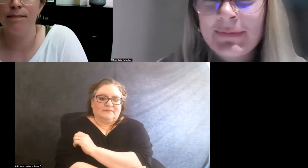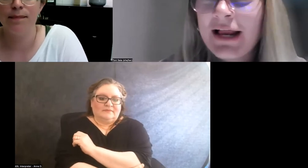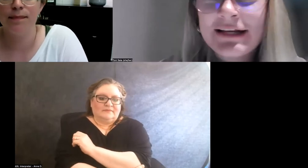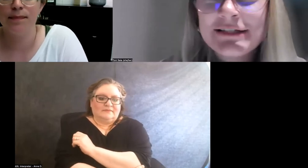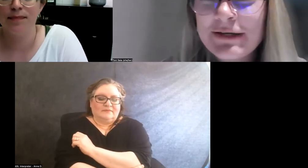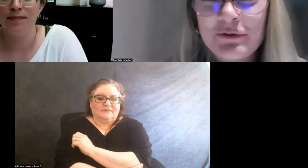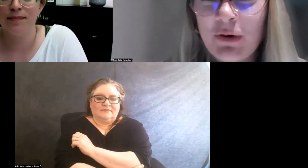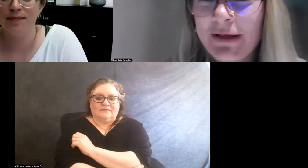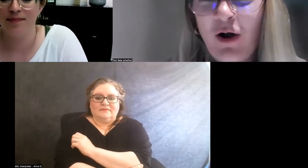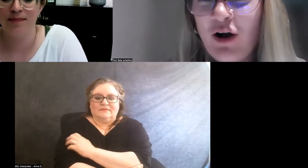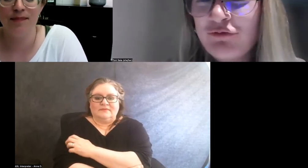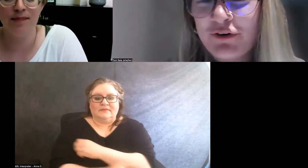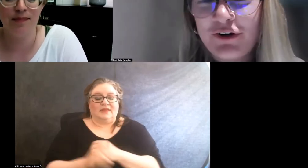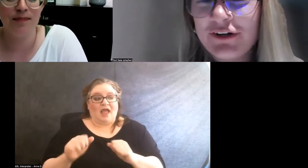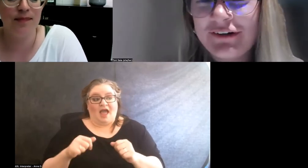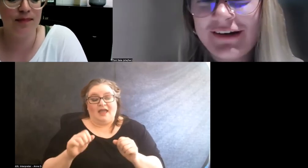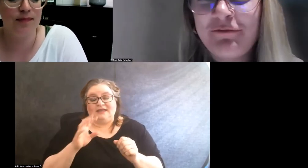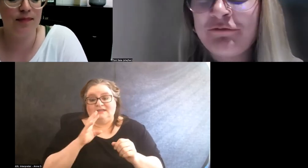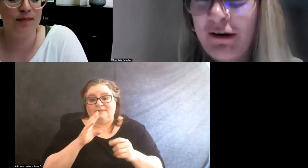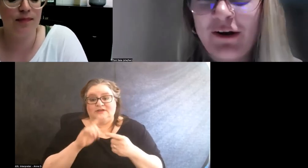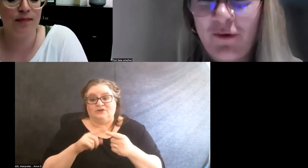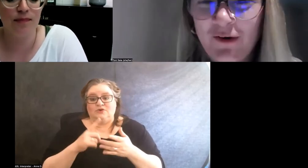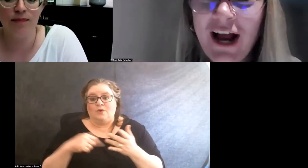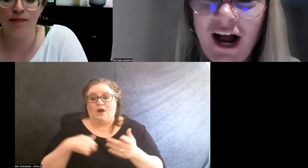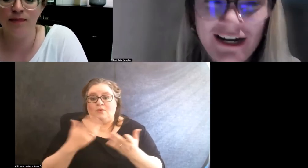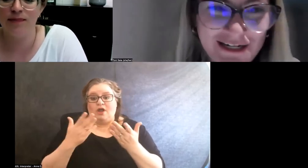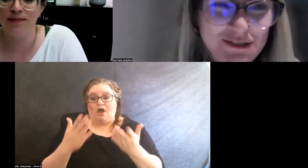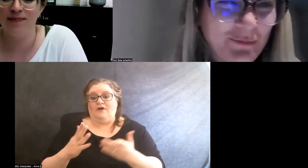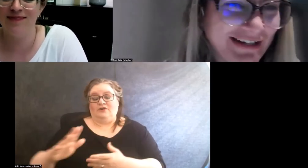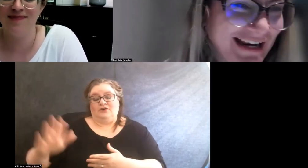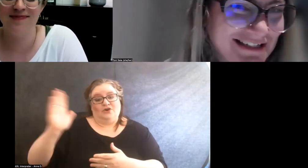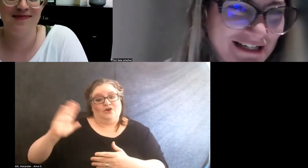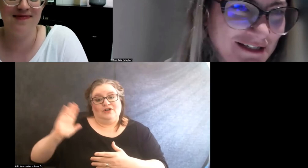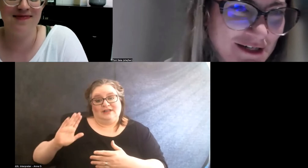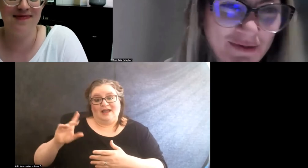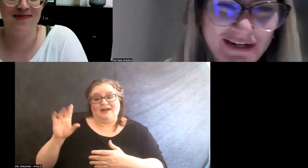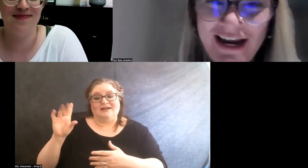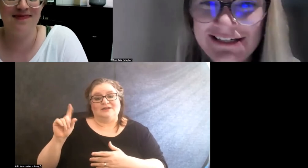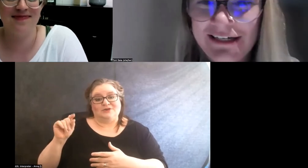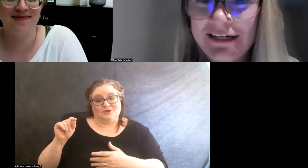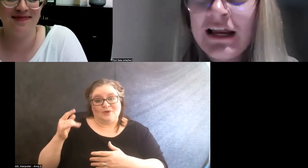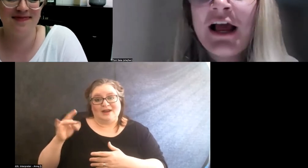I mean, I could speak to what we offered very early on in 2018 to 2019.